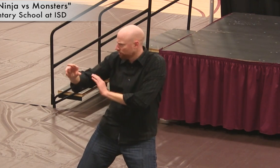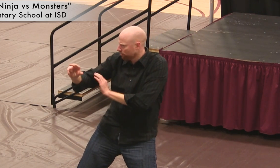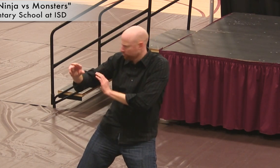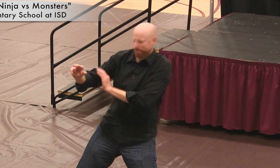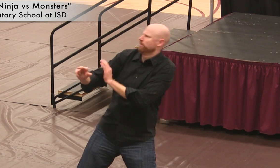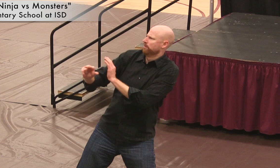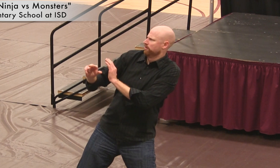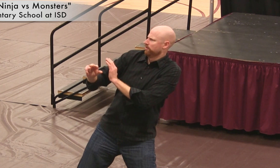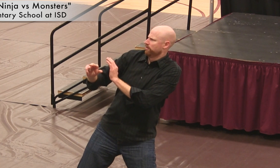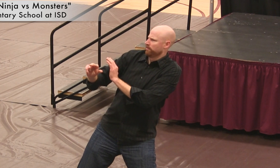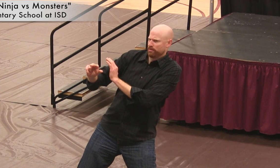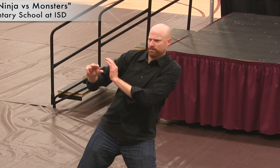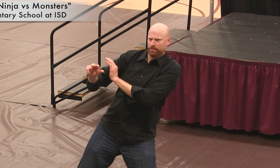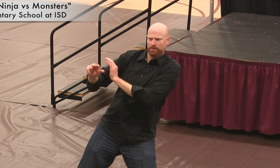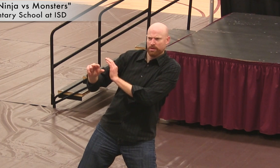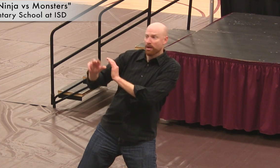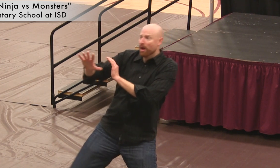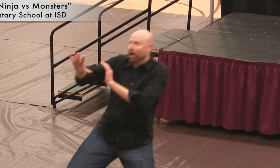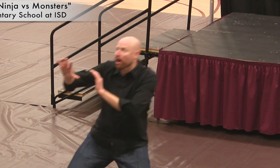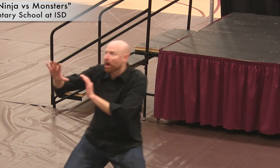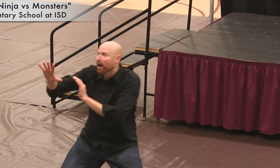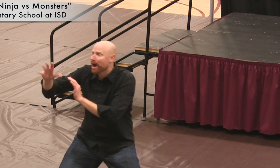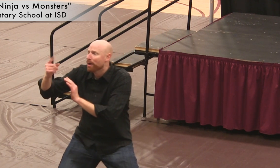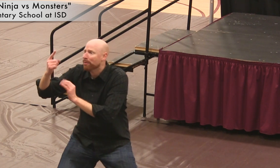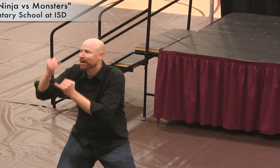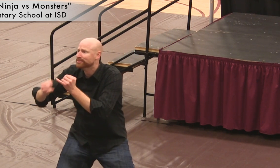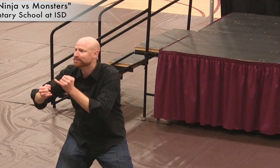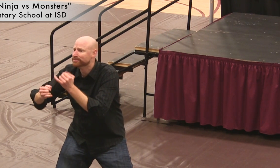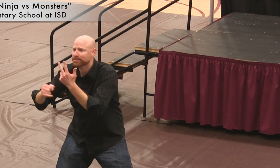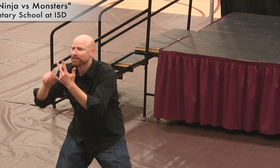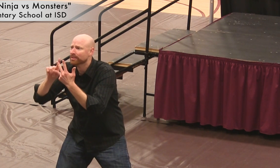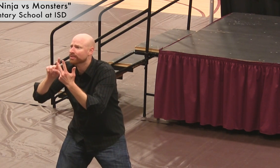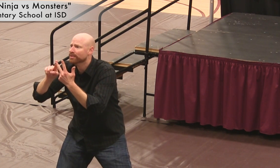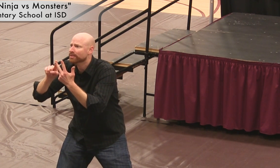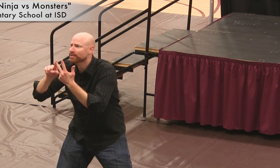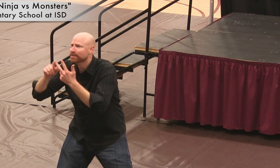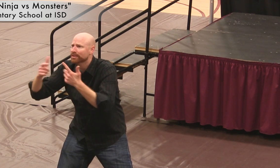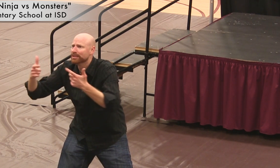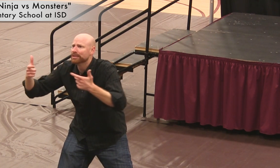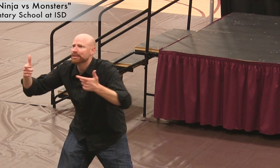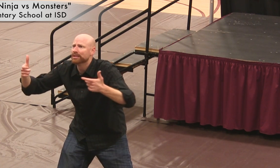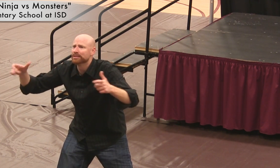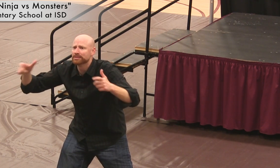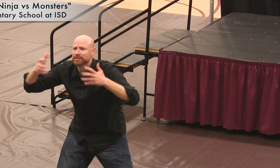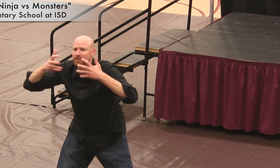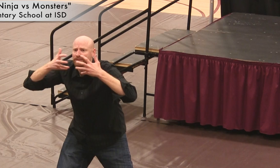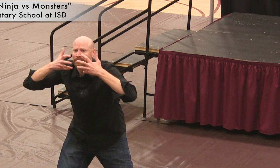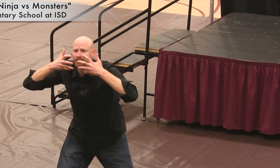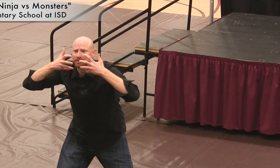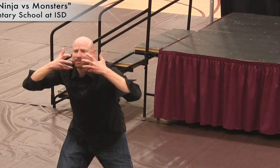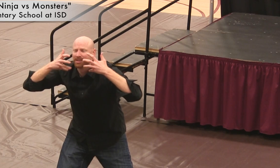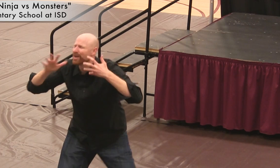[Deaf Ninja reacts to the gorilla] The third monster? A mammoth tiger.